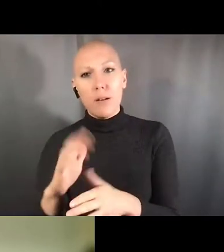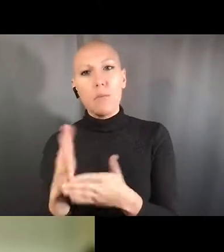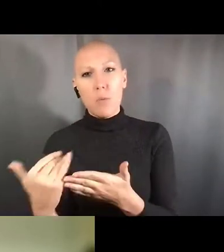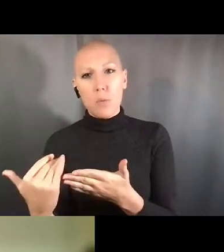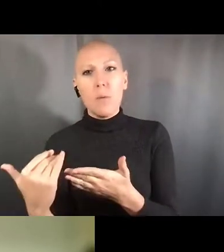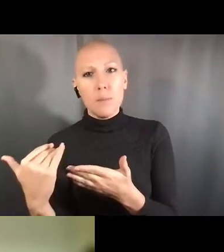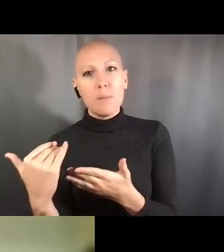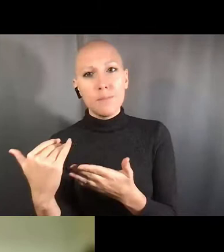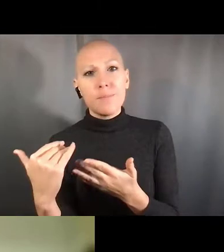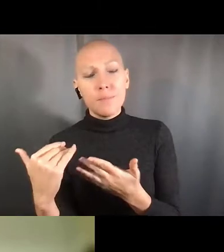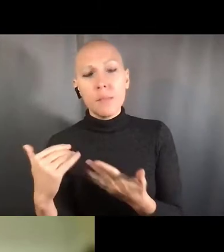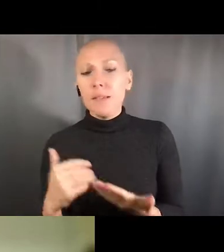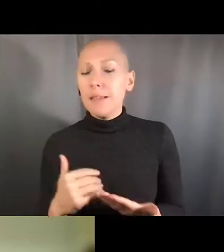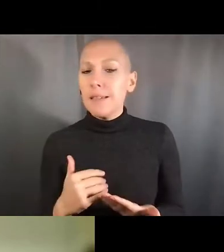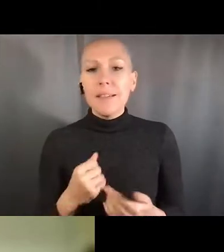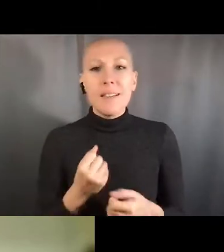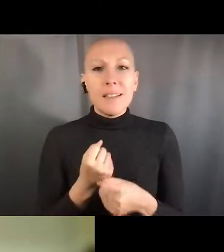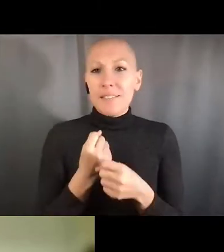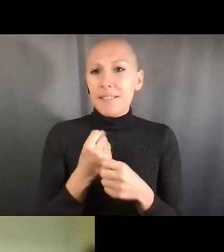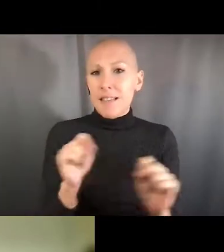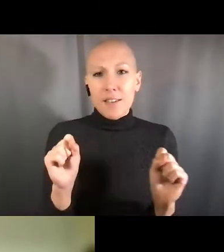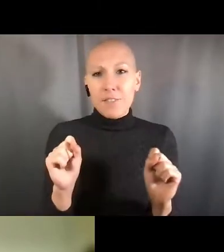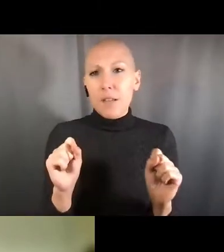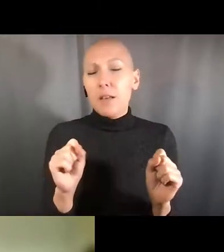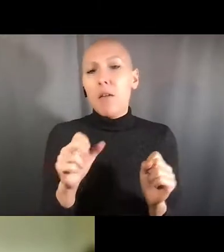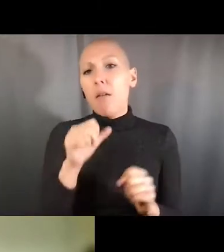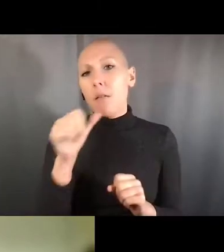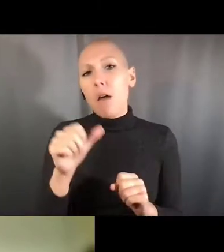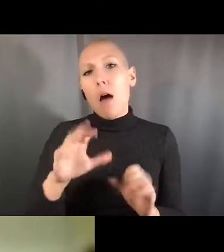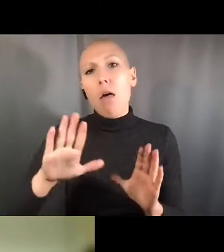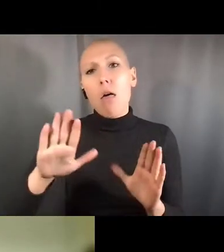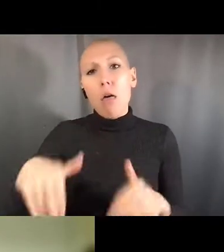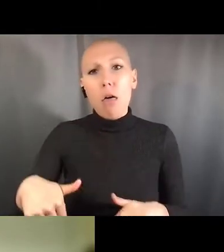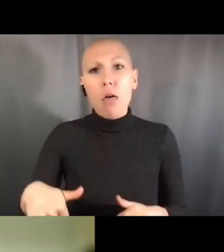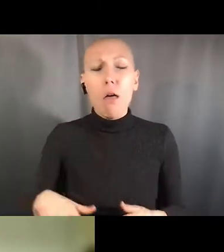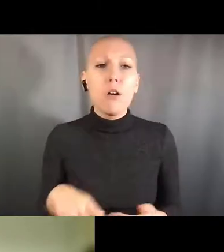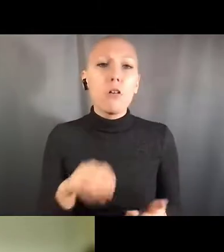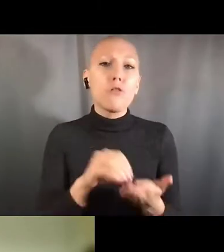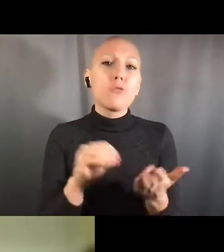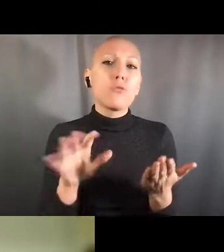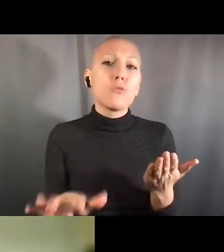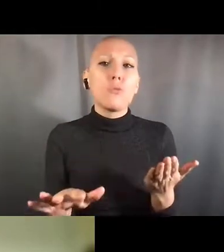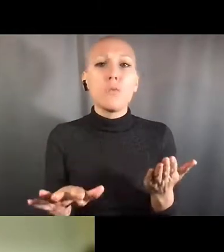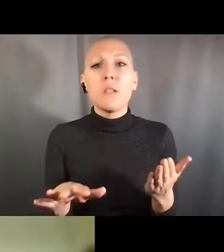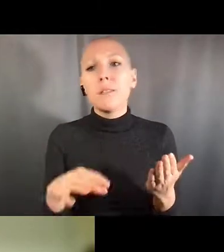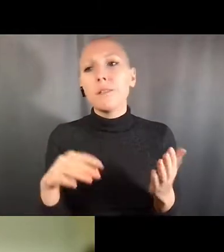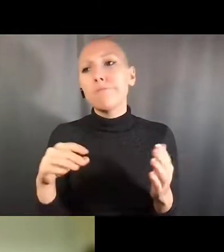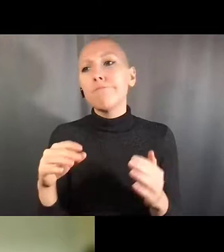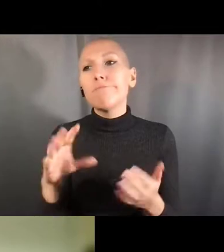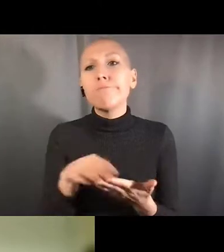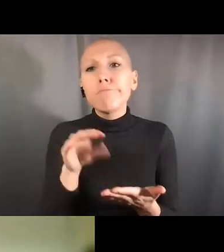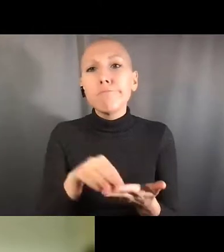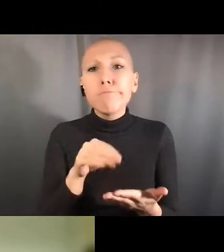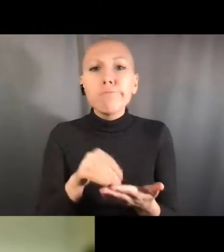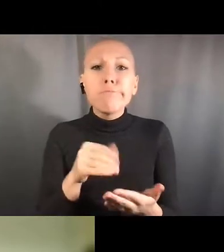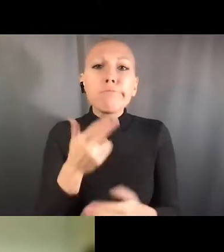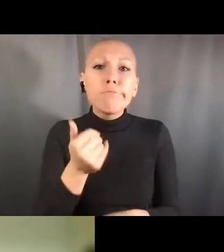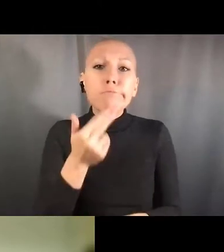I think would be very valuable to discuss. So with that, I'd like to open it to questions or comments,